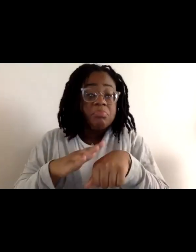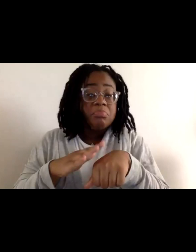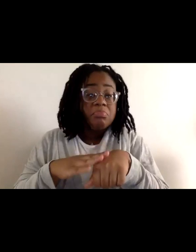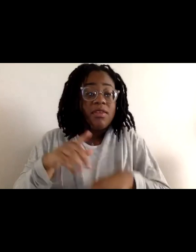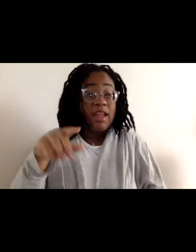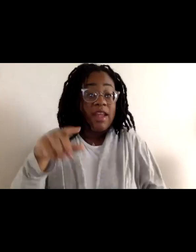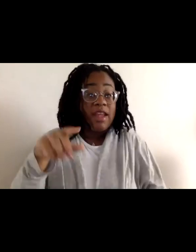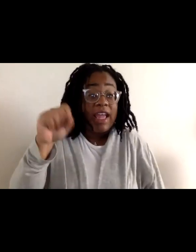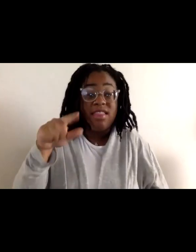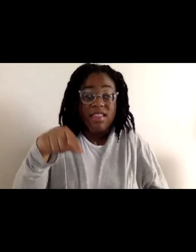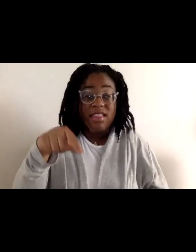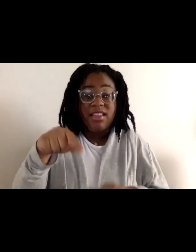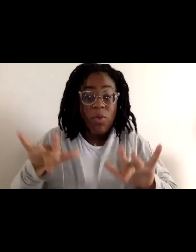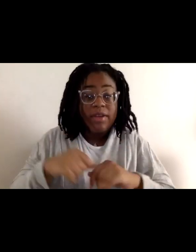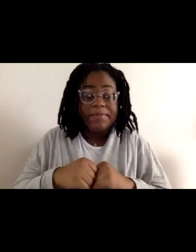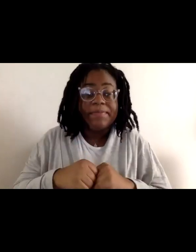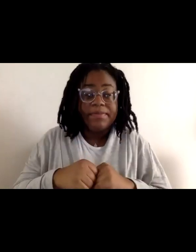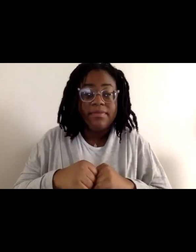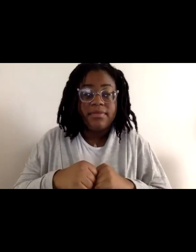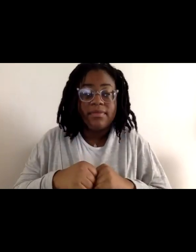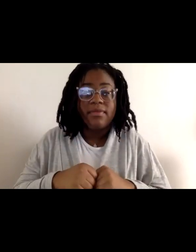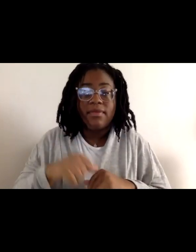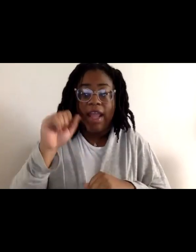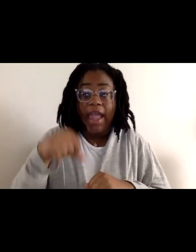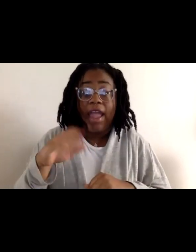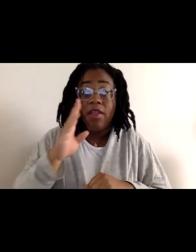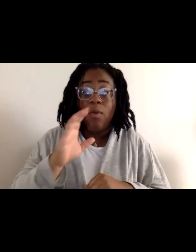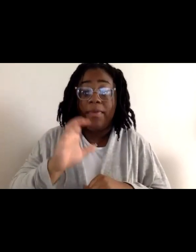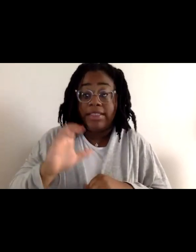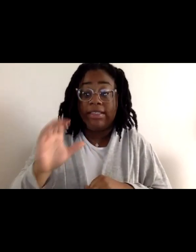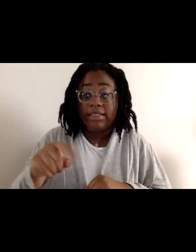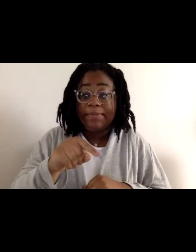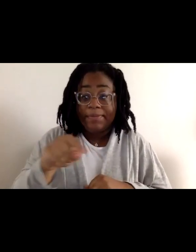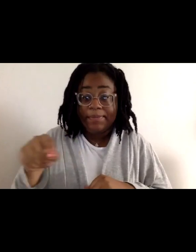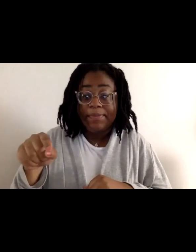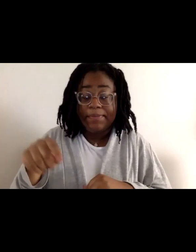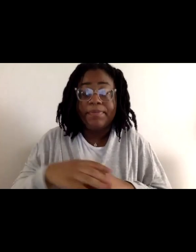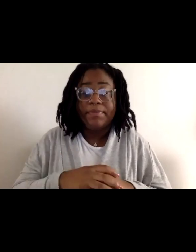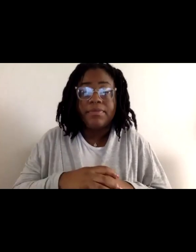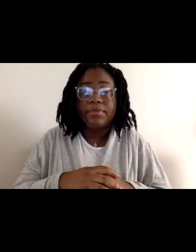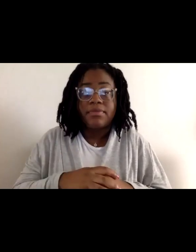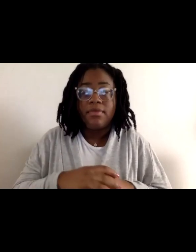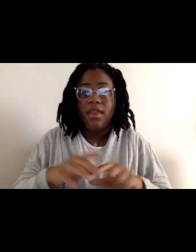and a transcript will be available, and we will post it more likely on Friday.